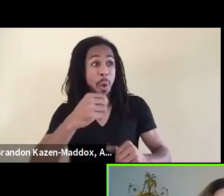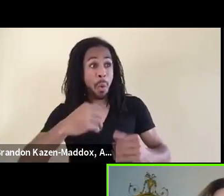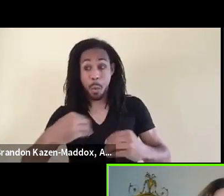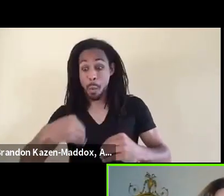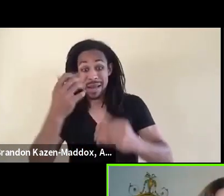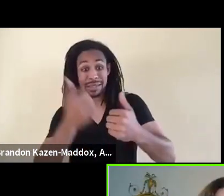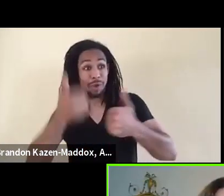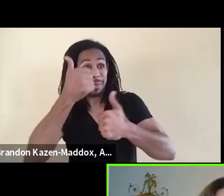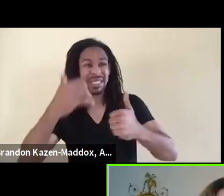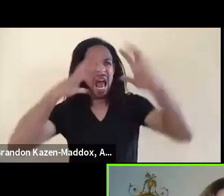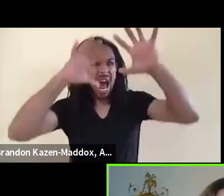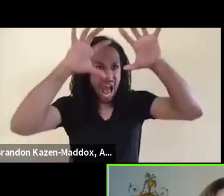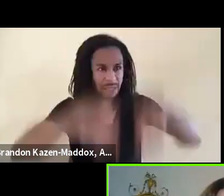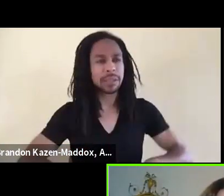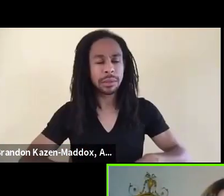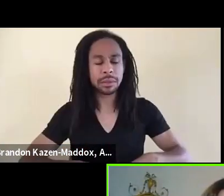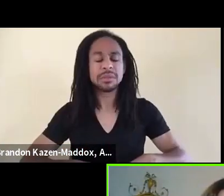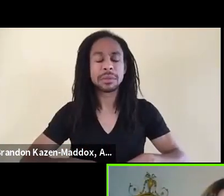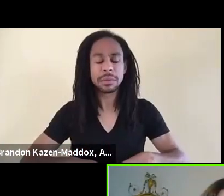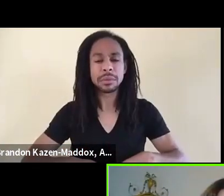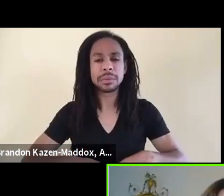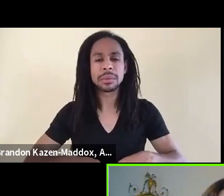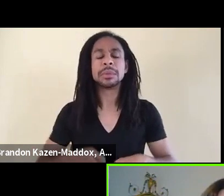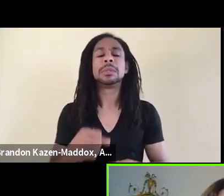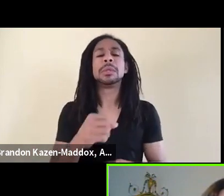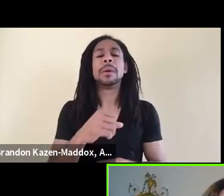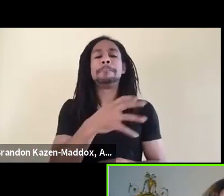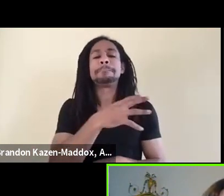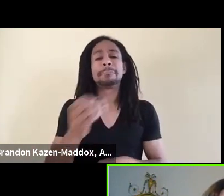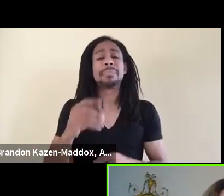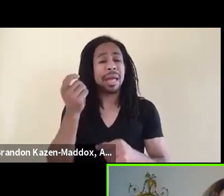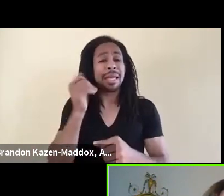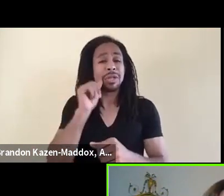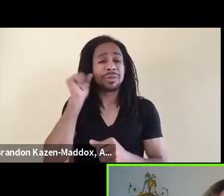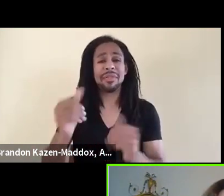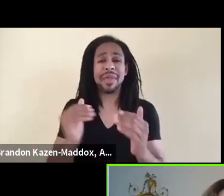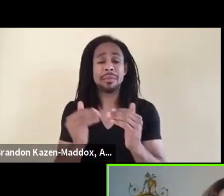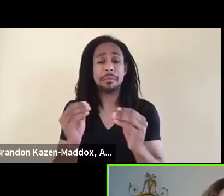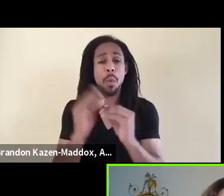Yesterday, there were over 2,000 white people who participated in an anti-racist space,